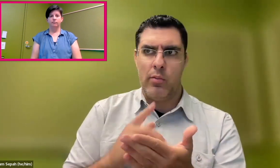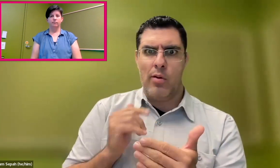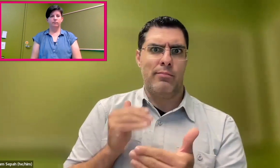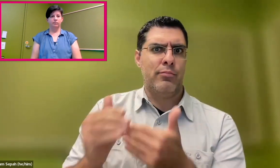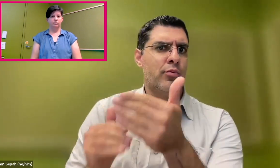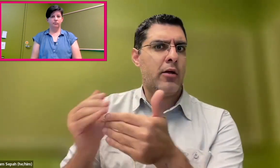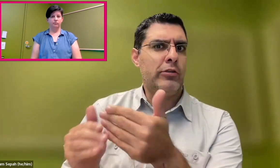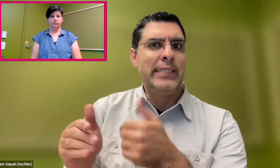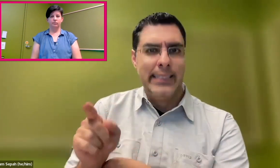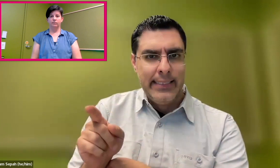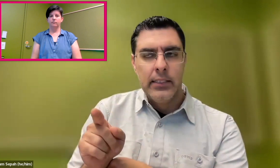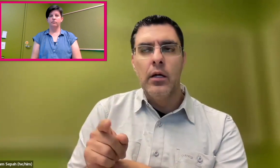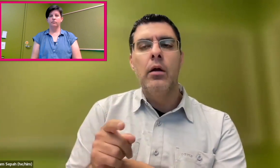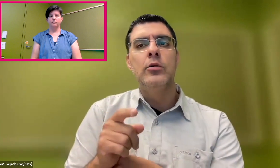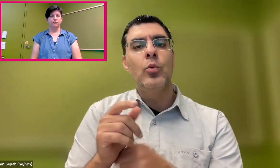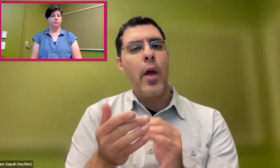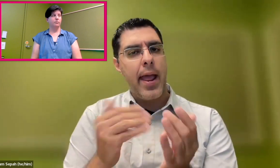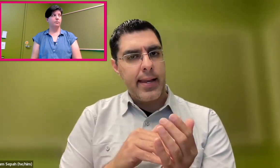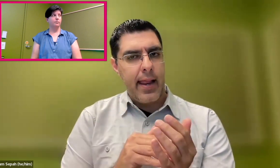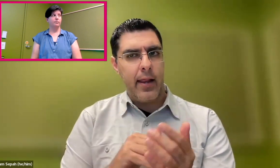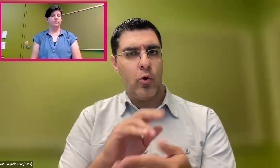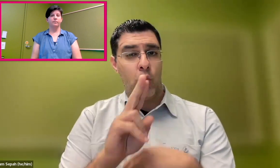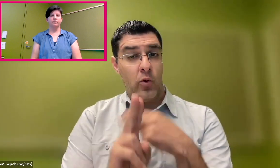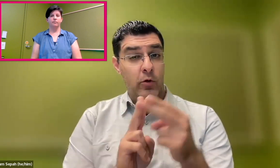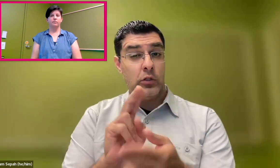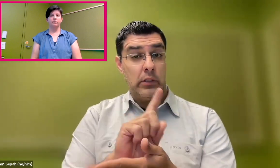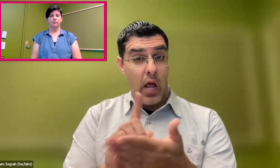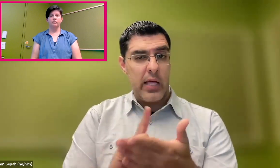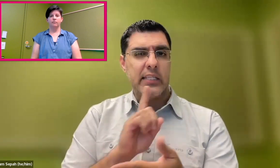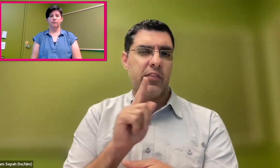So basically, you need captions in other languages. That technology is emerging now.